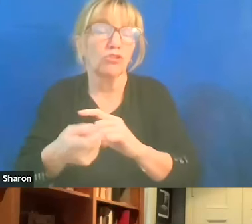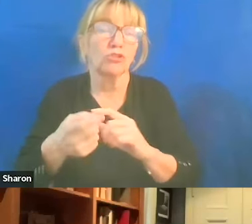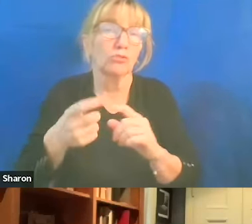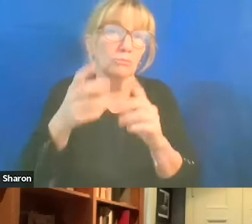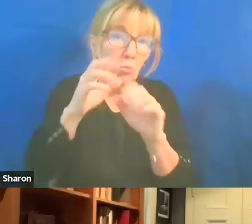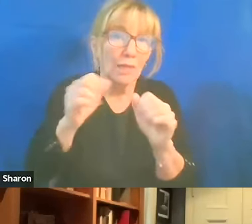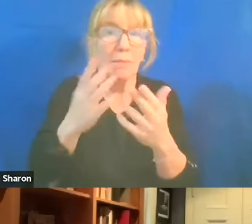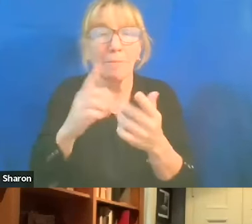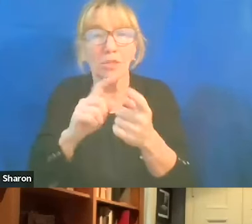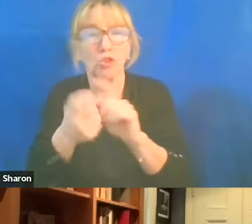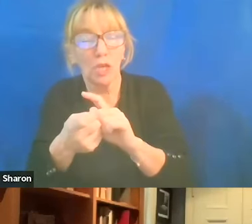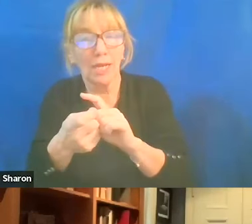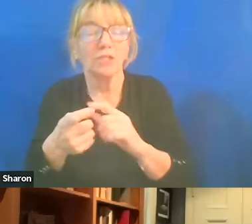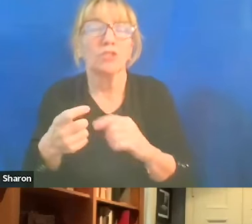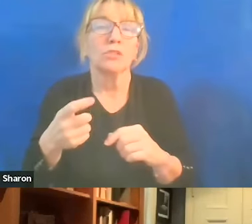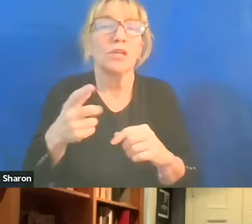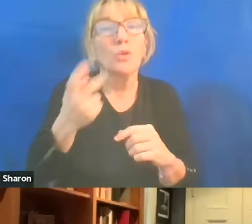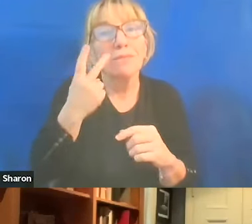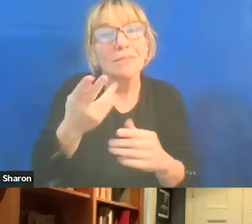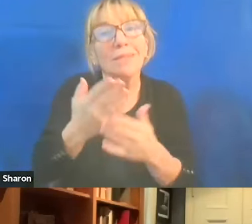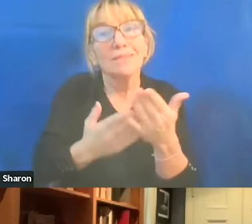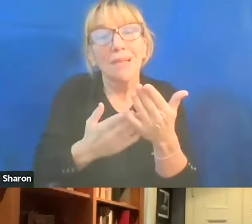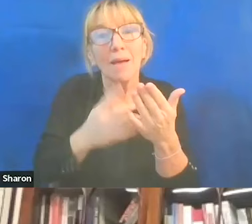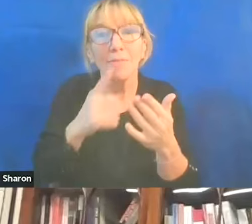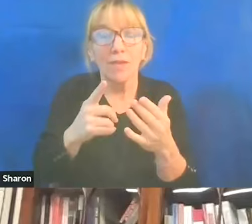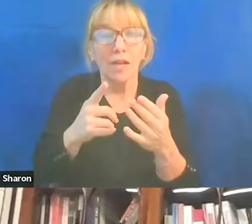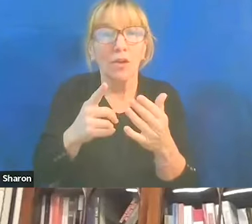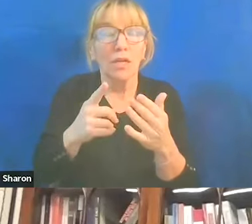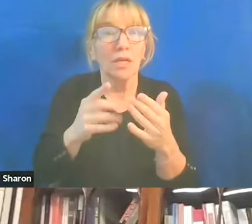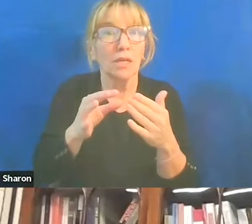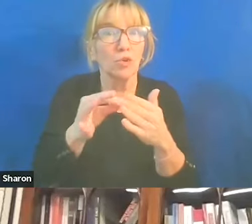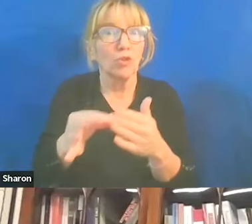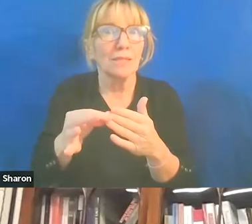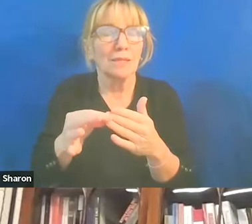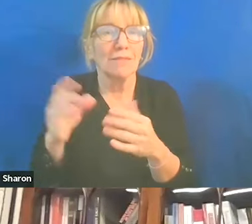is that you've seen some, you know, progressive Democrats, who are...